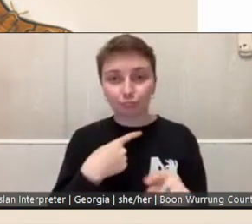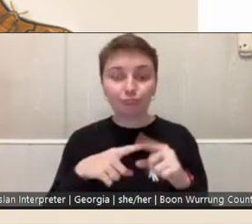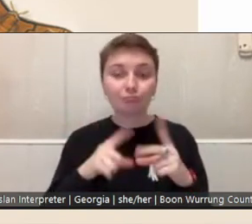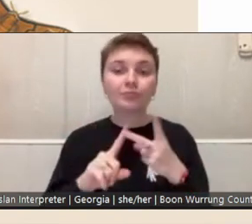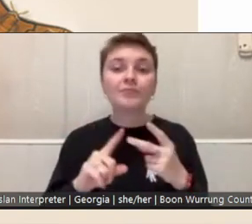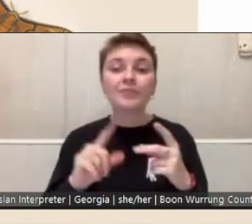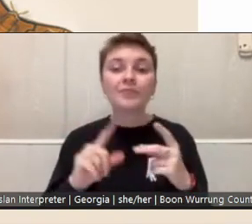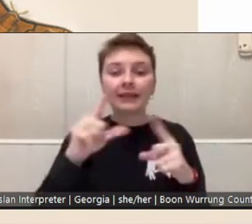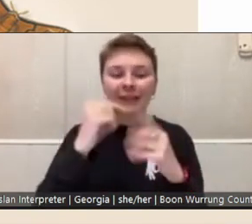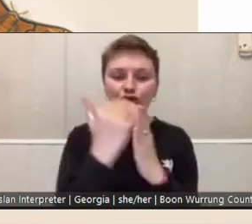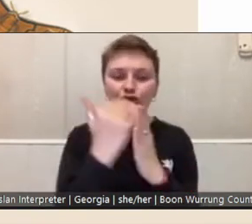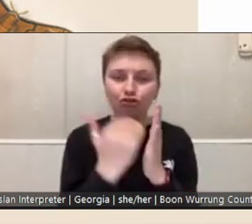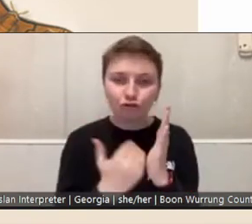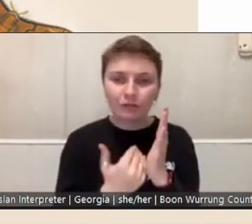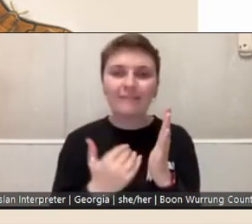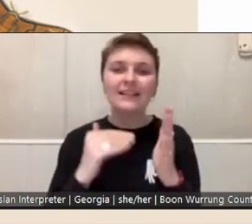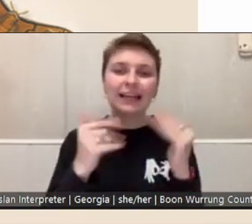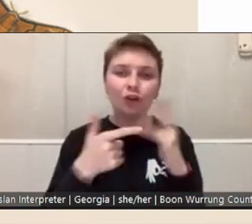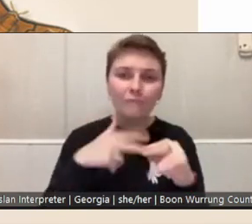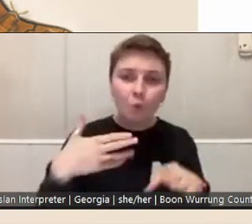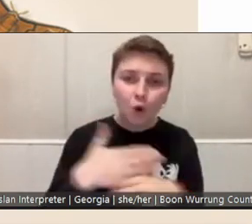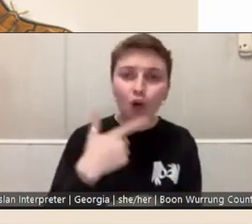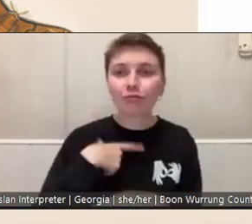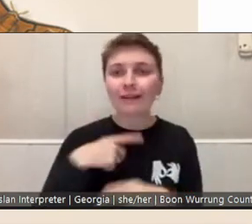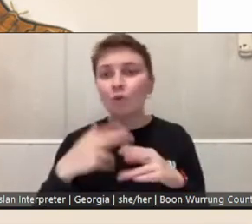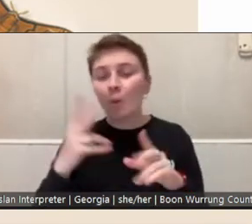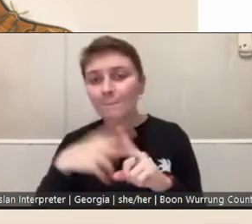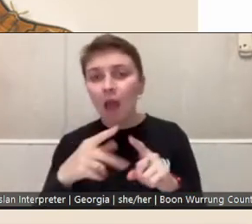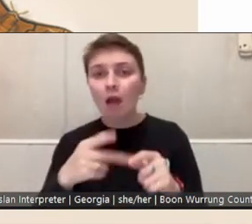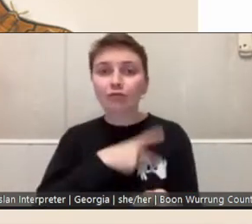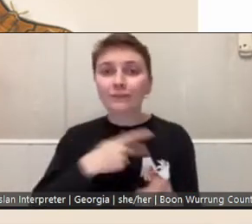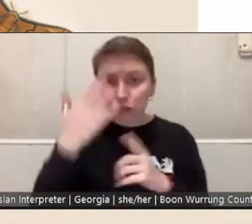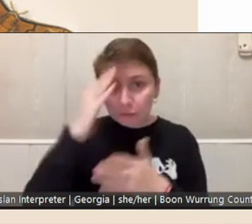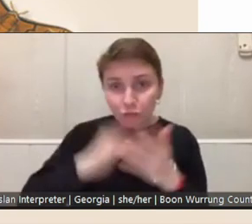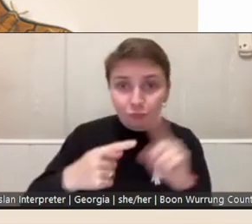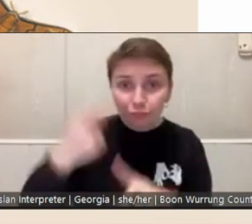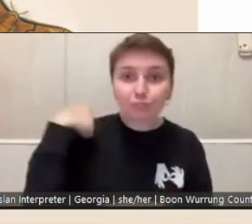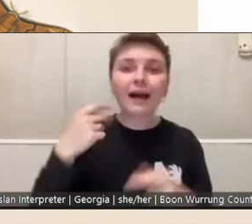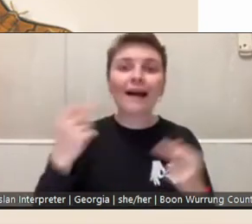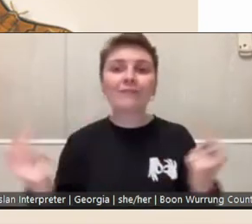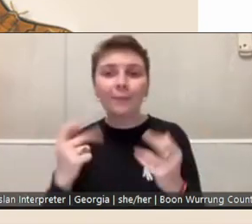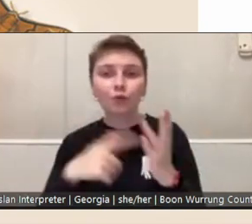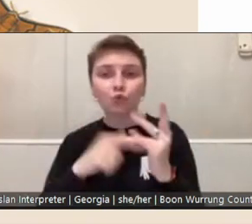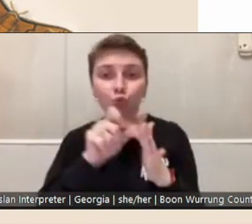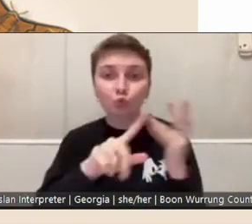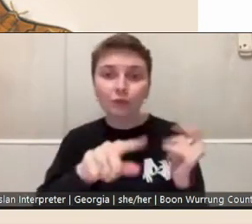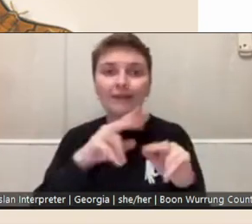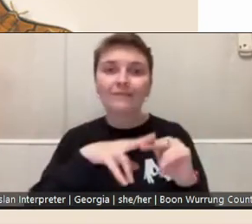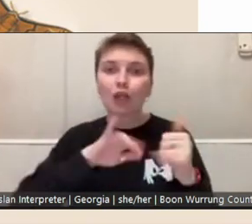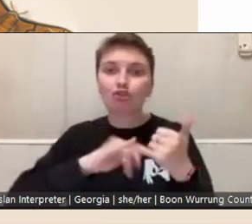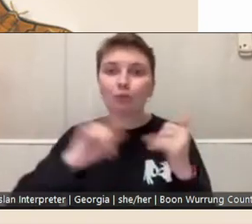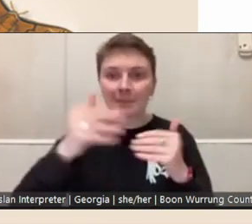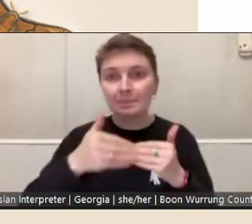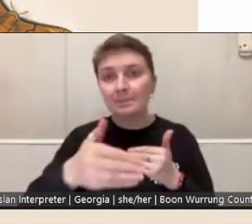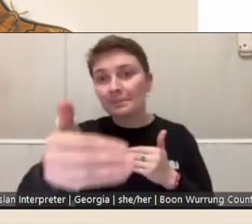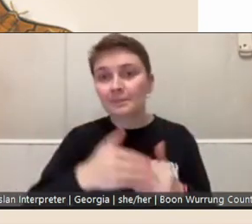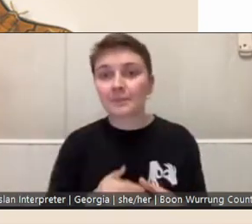reason for applying, professional experience, and availability to undertake the fellowship. Just the last slide.